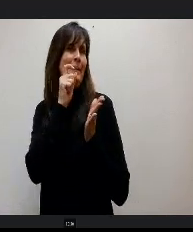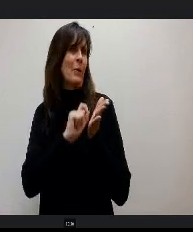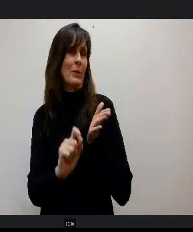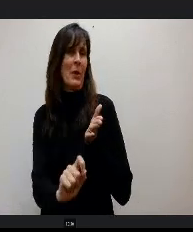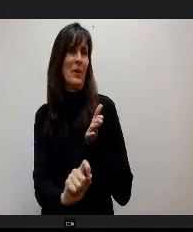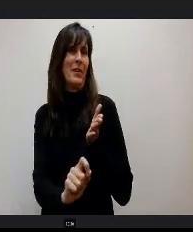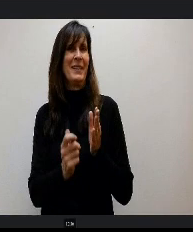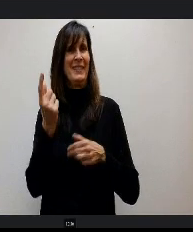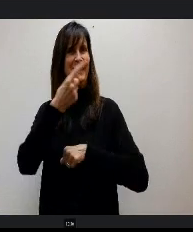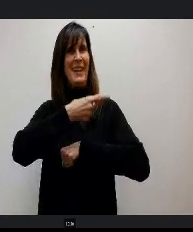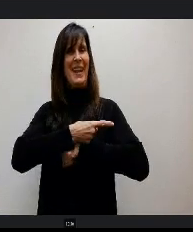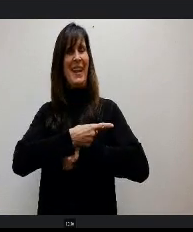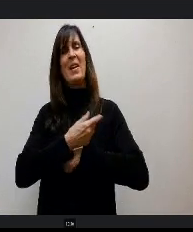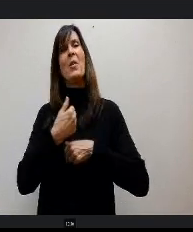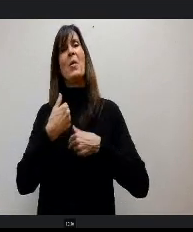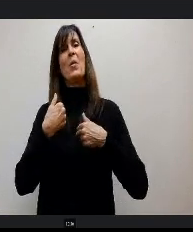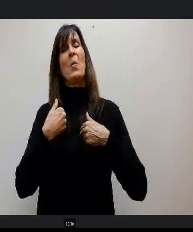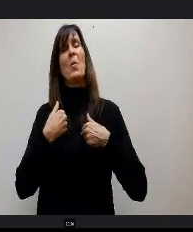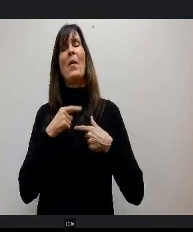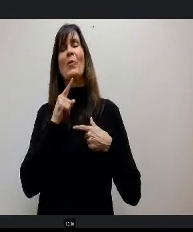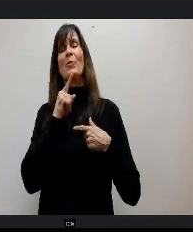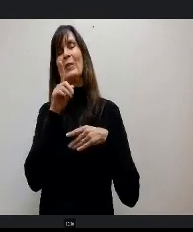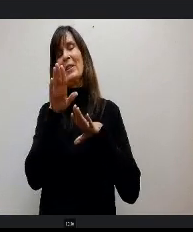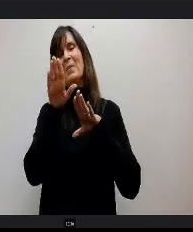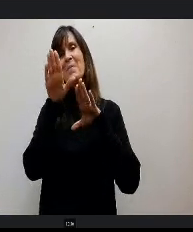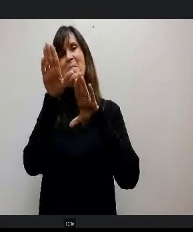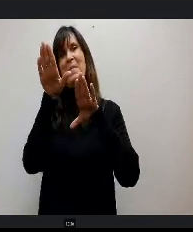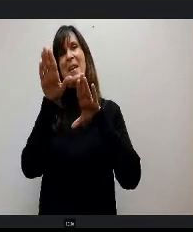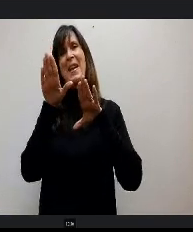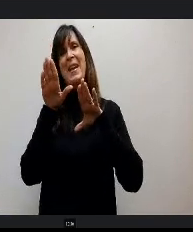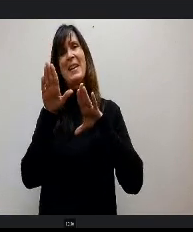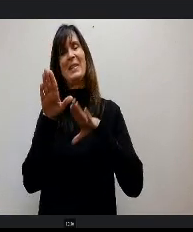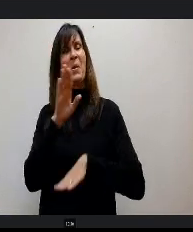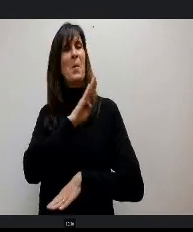we have our truly amazing Board of Education, Secretary Tina.